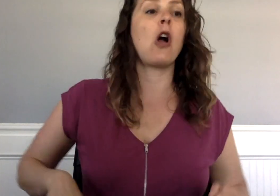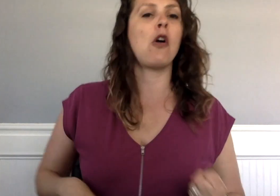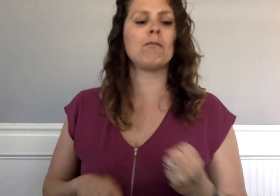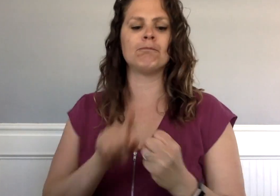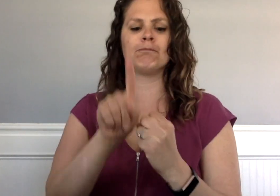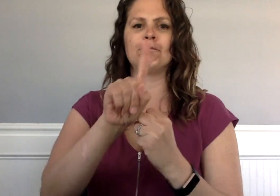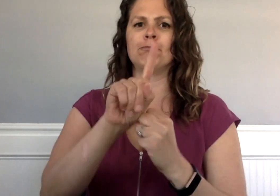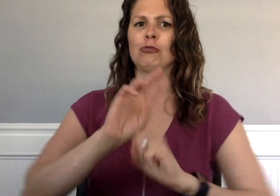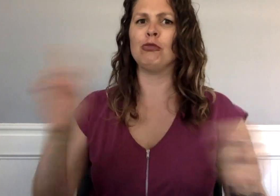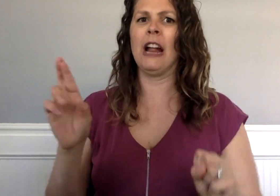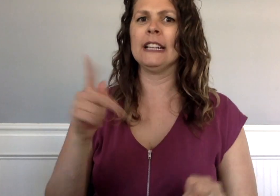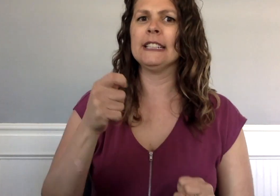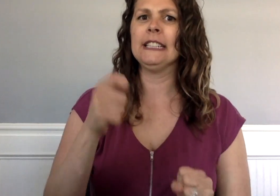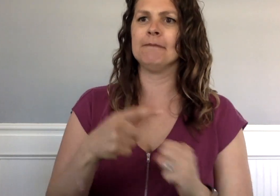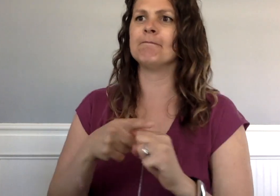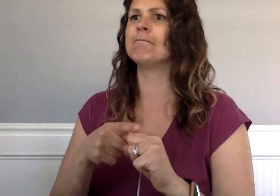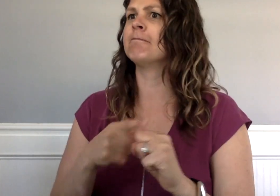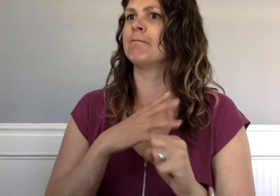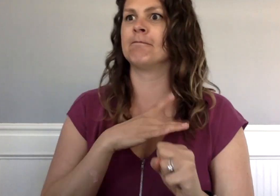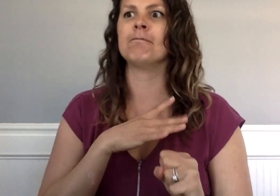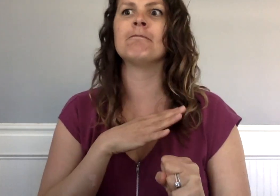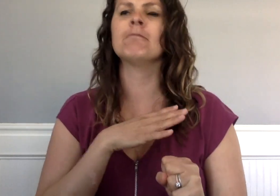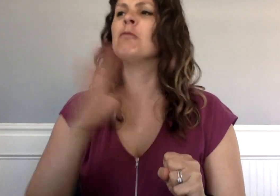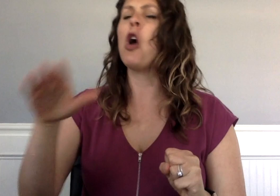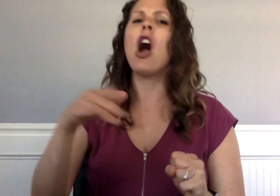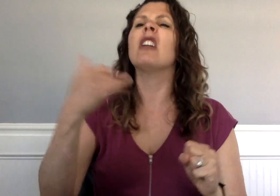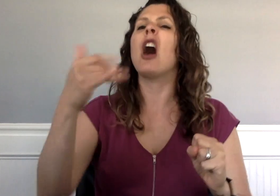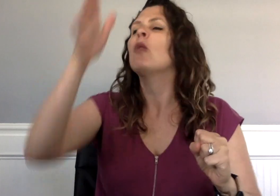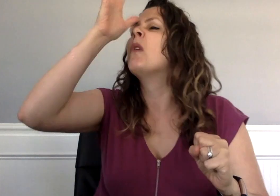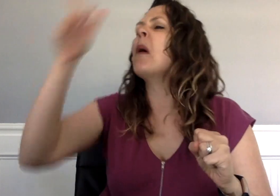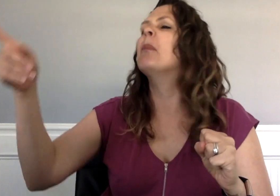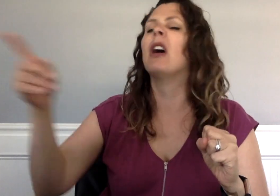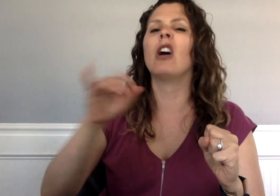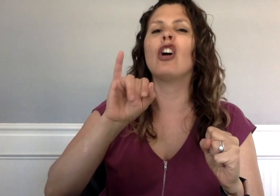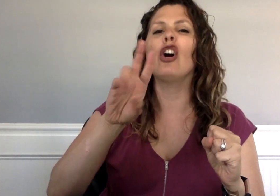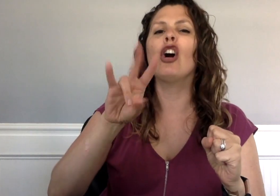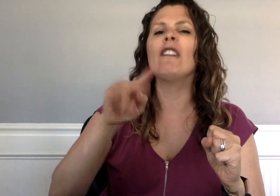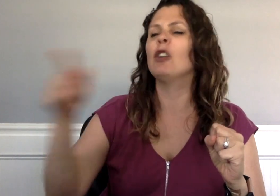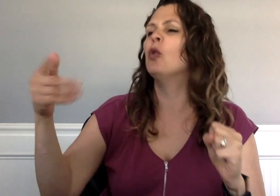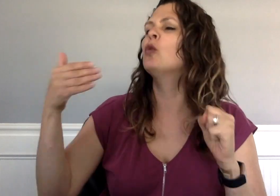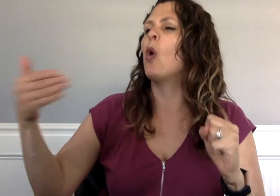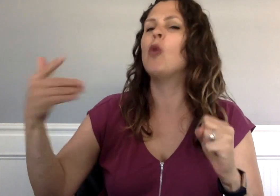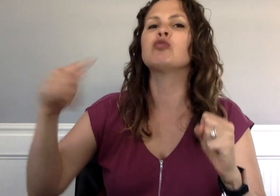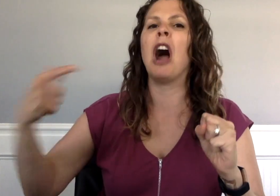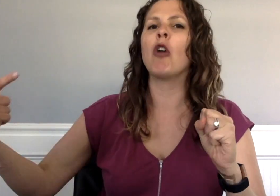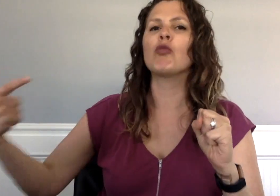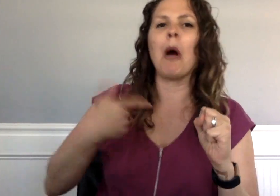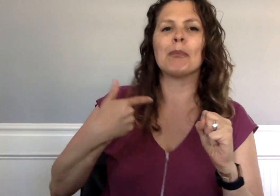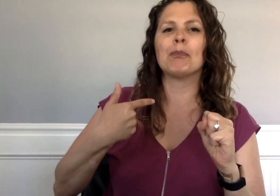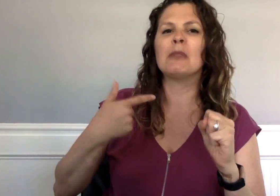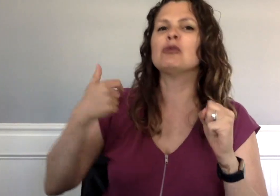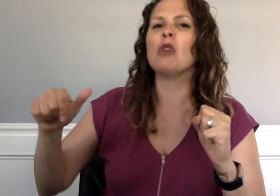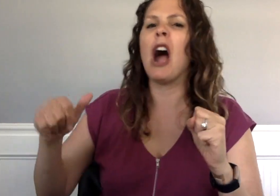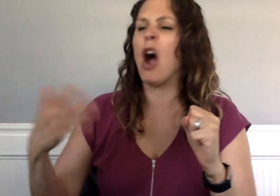"That way, the key ready to be used as a weapon. “Now, Irving, try and rob me.”